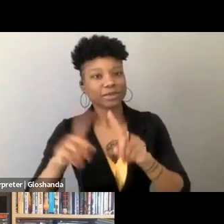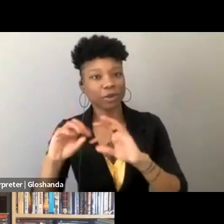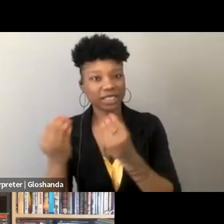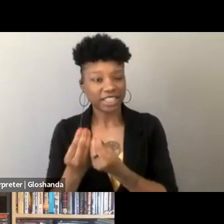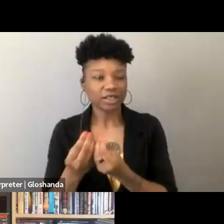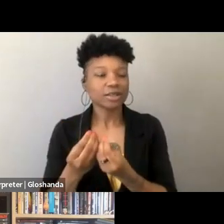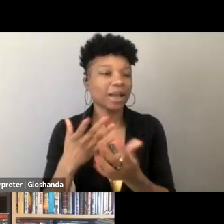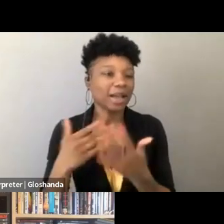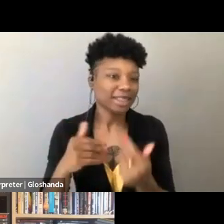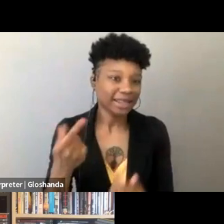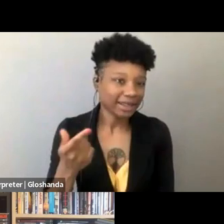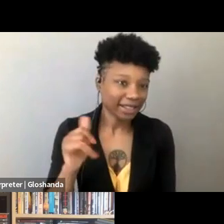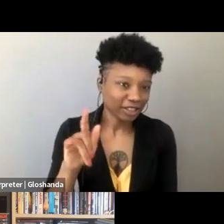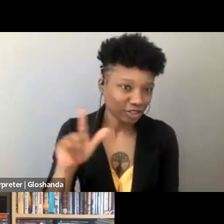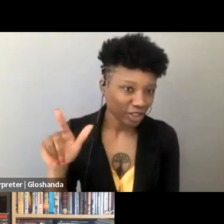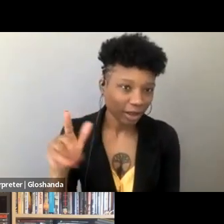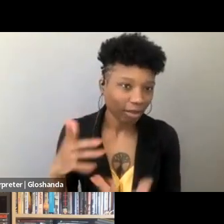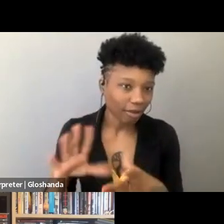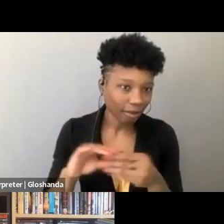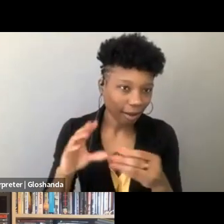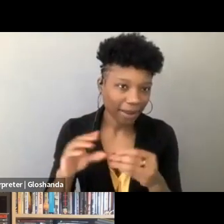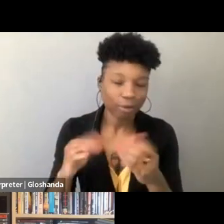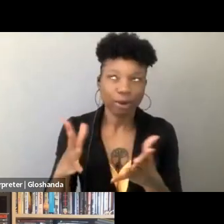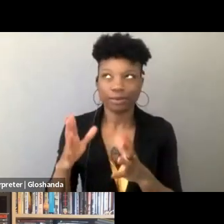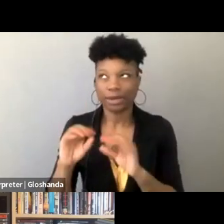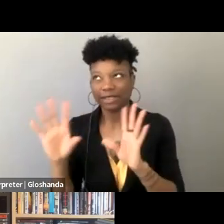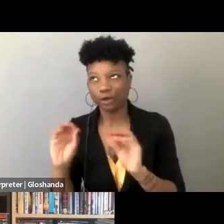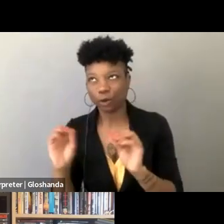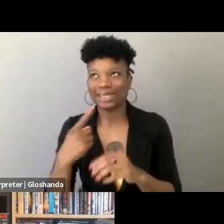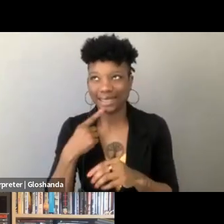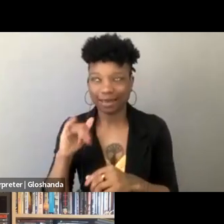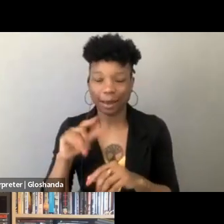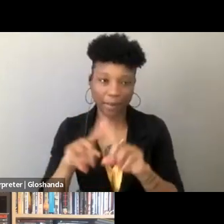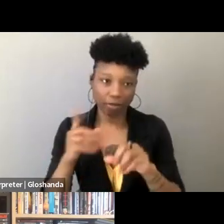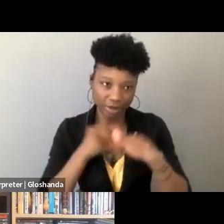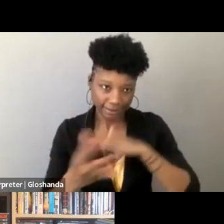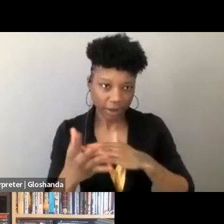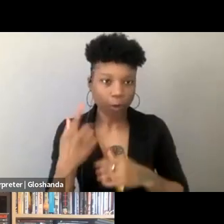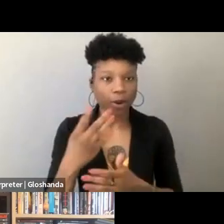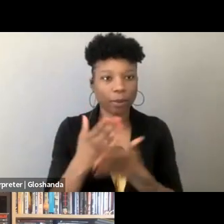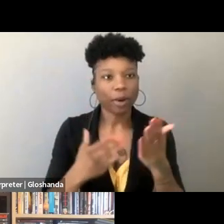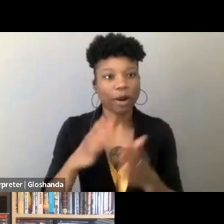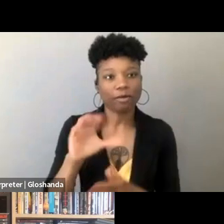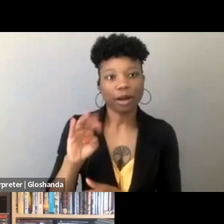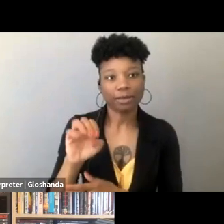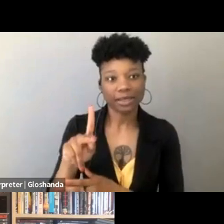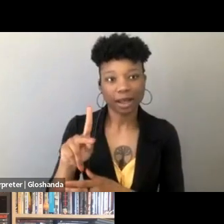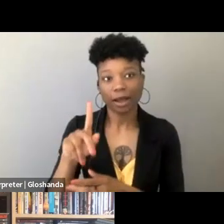that Gill and Jul said, I mean, and this is maybe so obvious that nobody said it, but it bears saying, I mean, one centerpiece of this from Comstock through the ADF is that, you know,